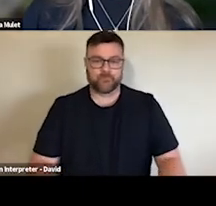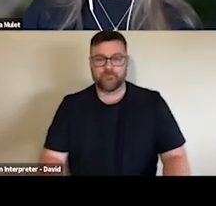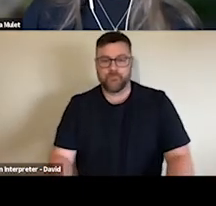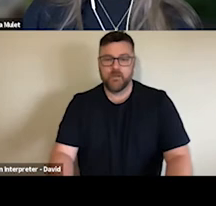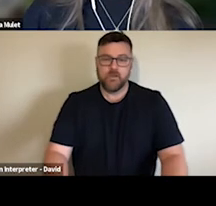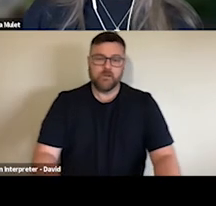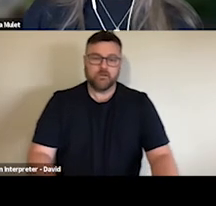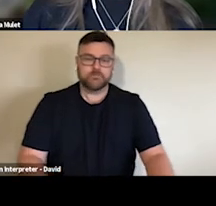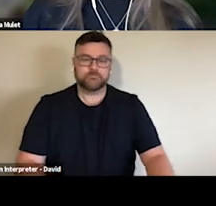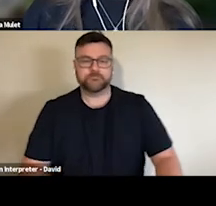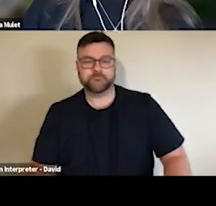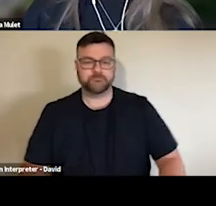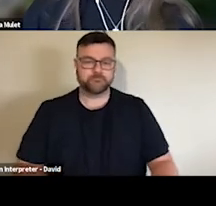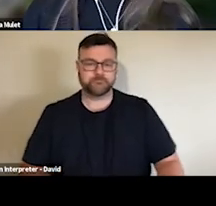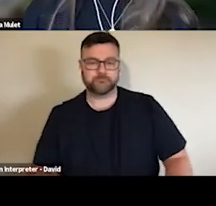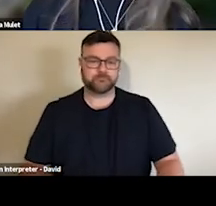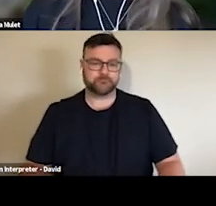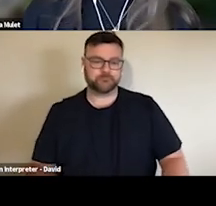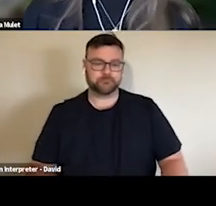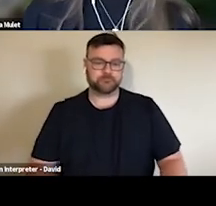we're still not vaccinating younger children.